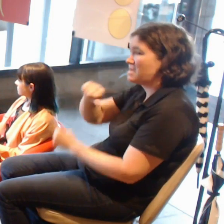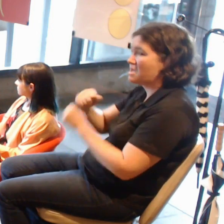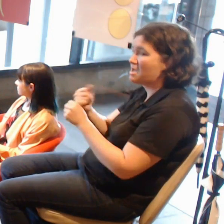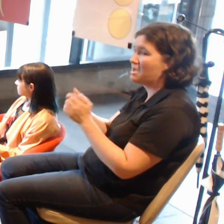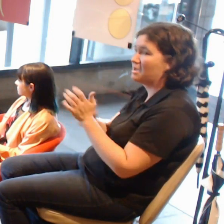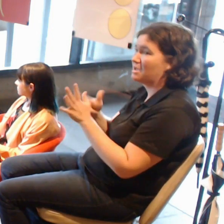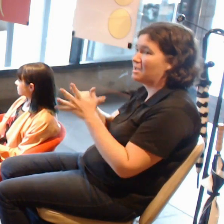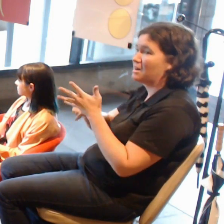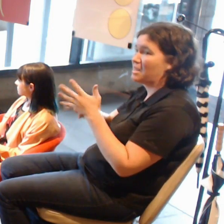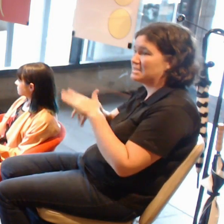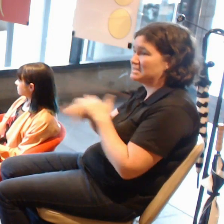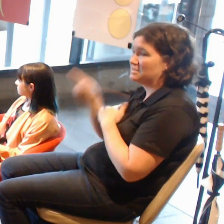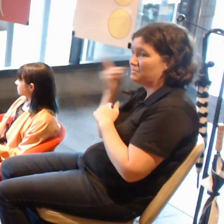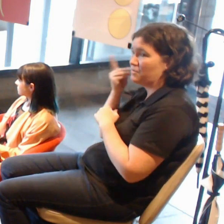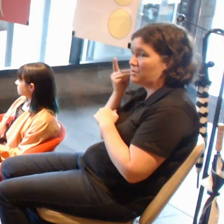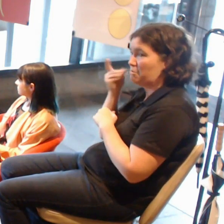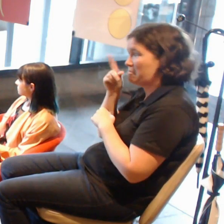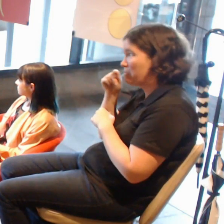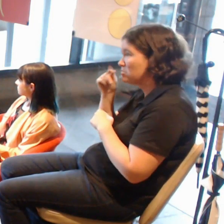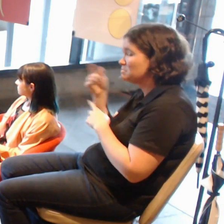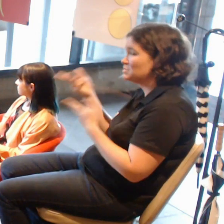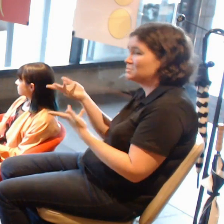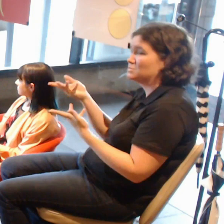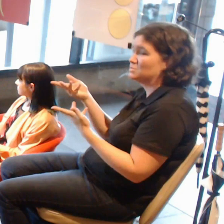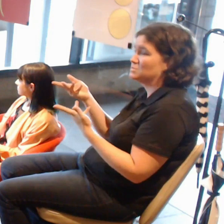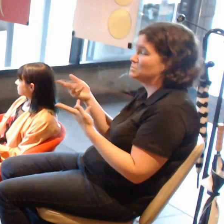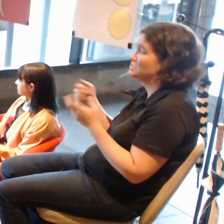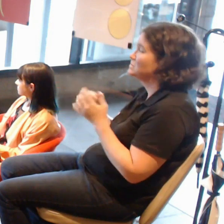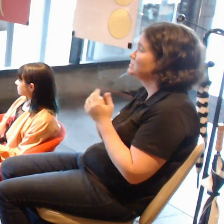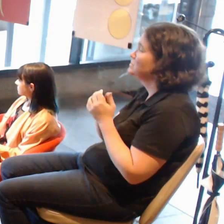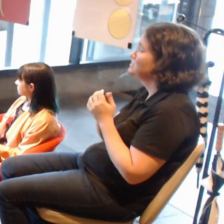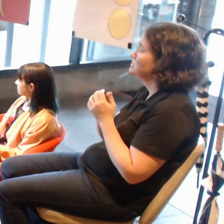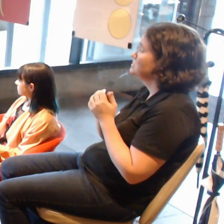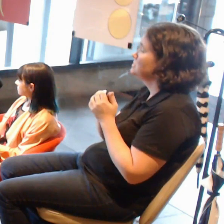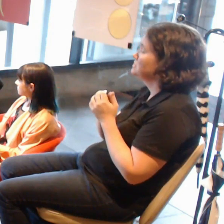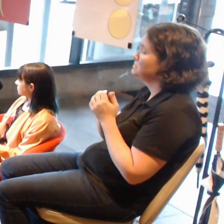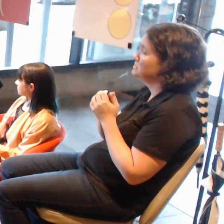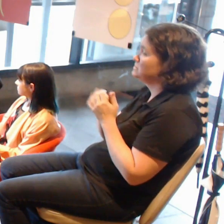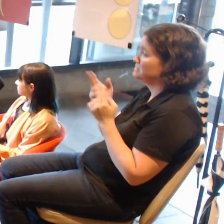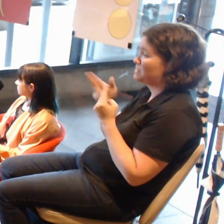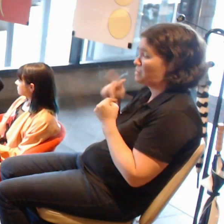And with that, I suppose, comes a host of issues.